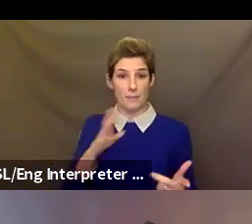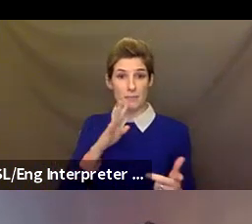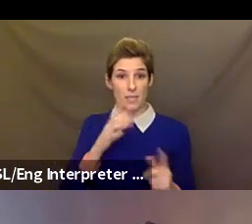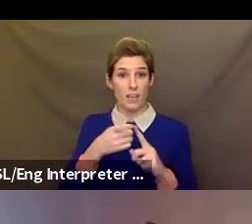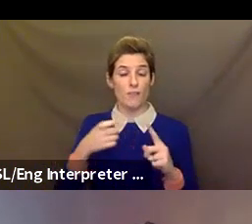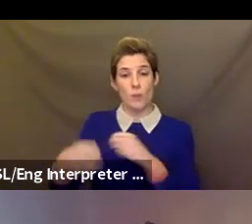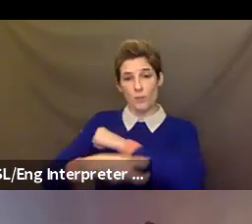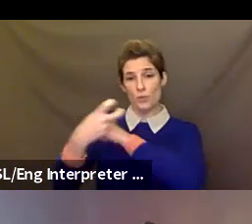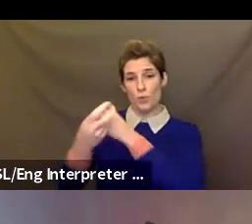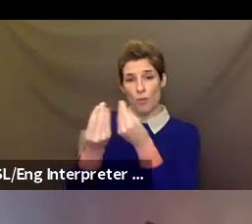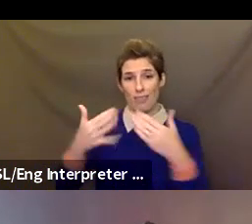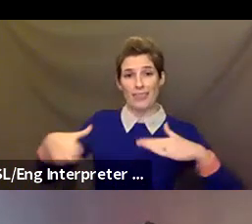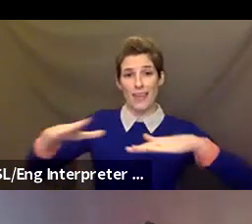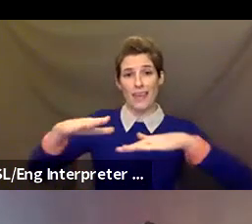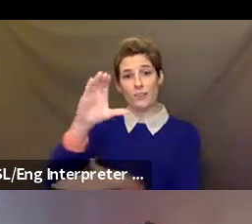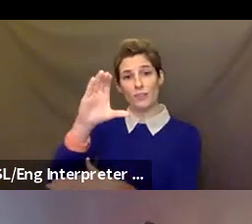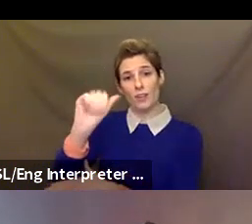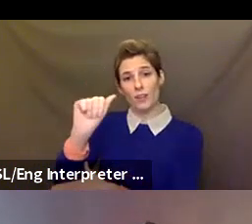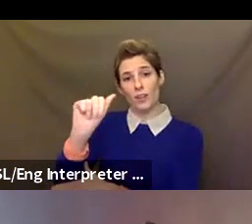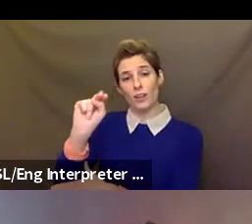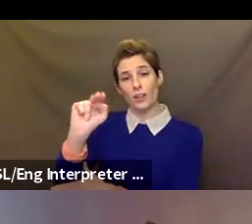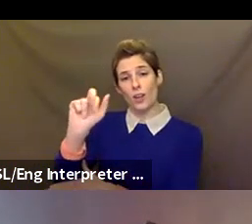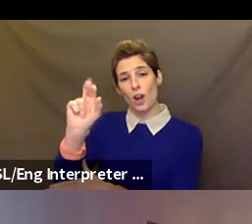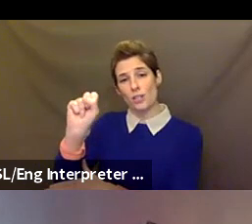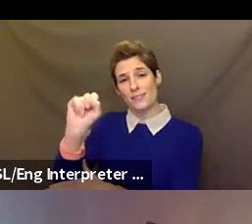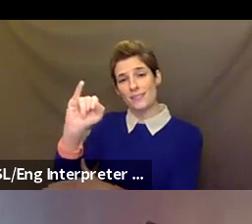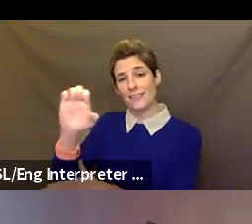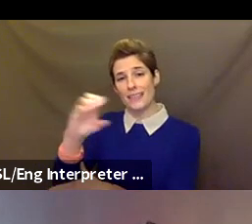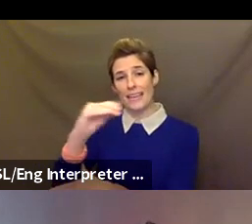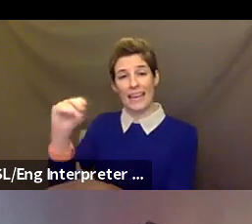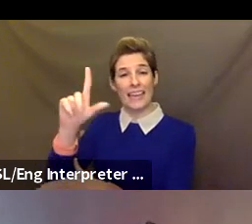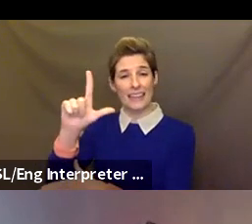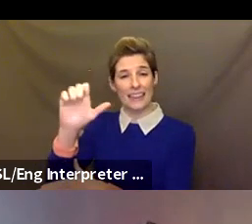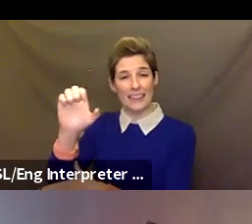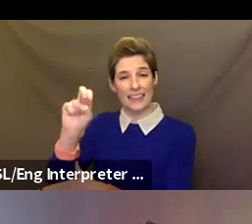I am the Director of In School Programs for ArtsConnection. I'm